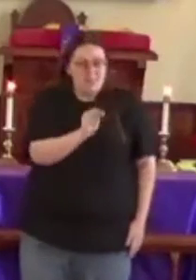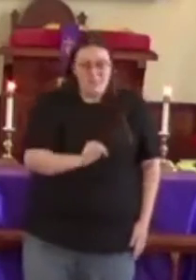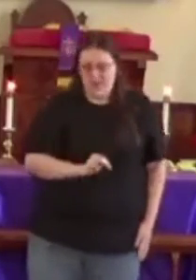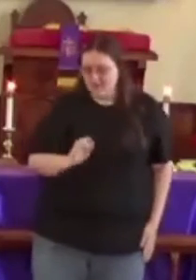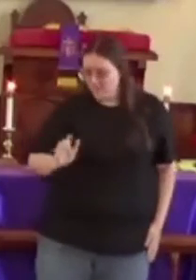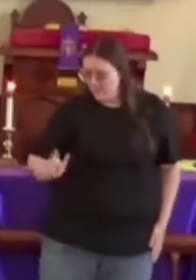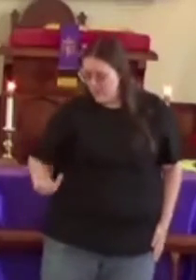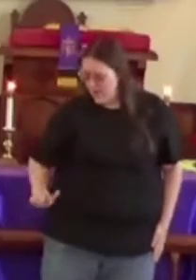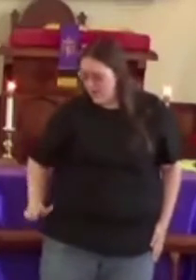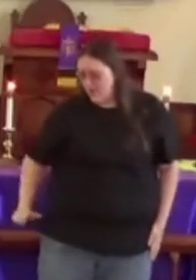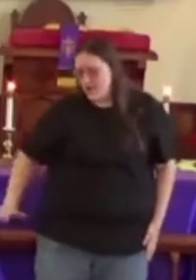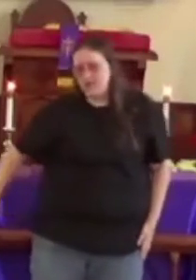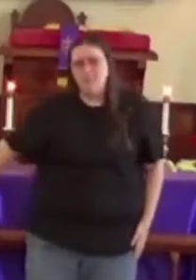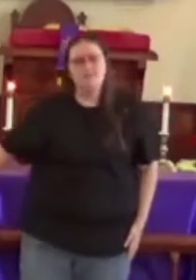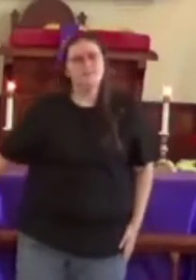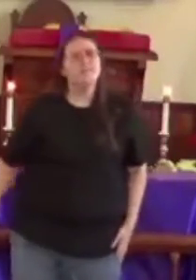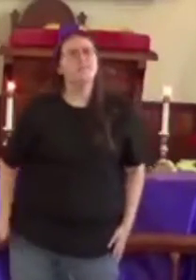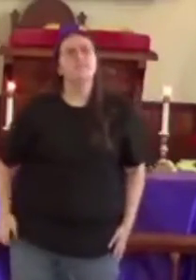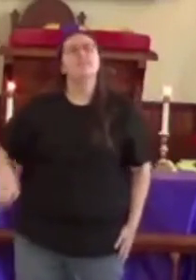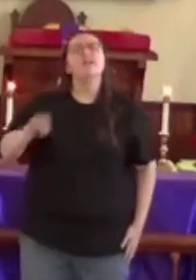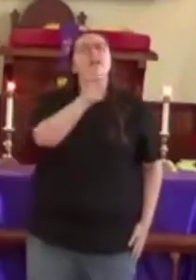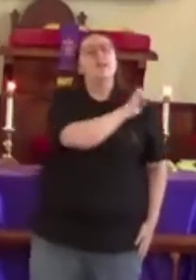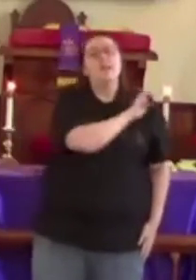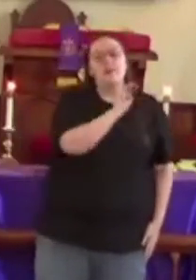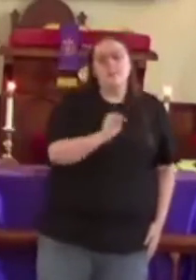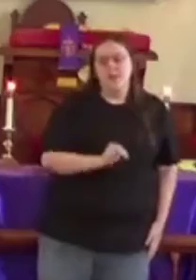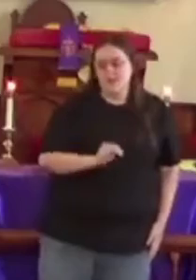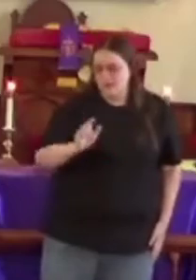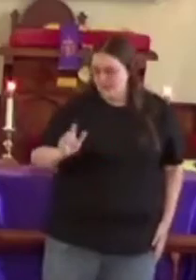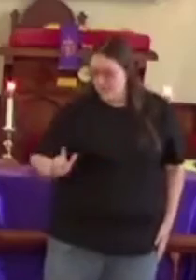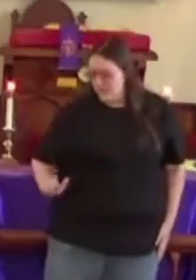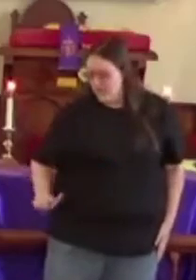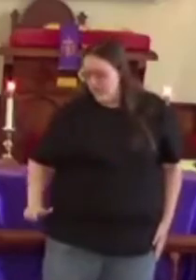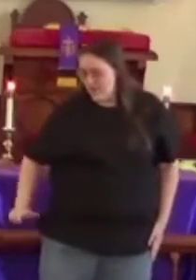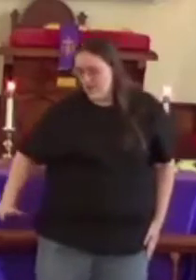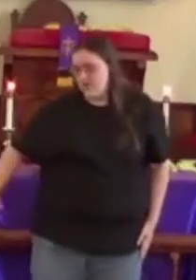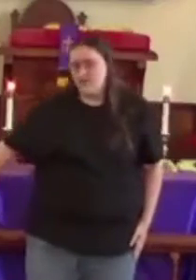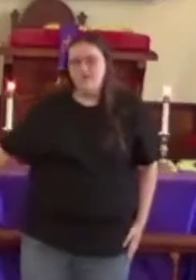Immanuel, Immanuel